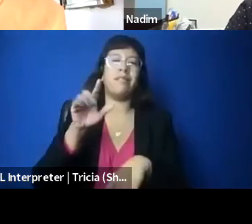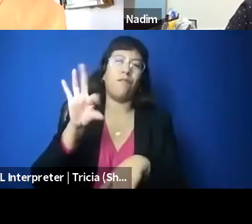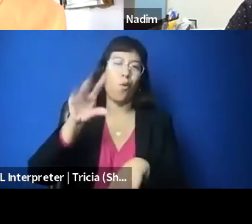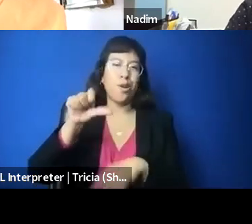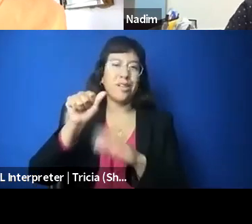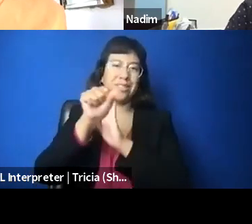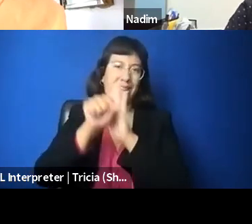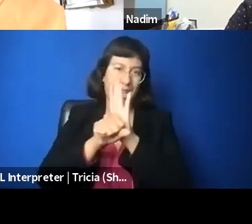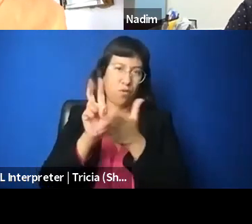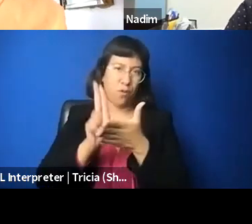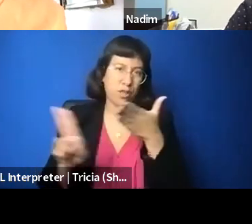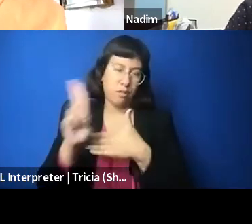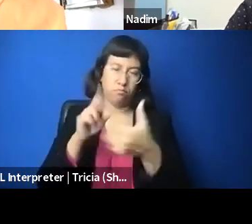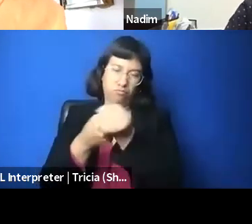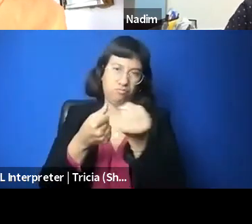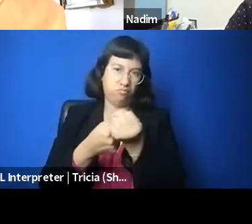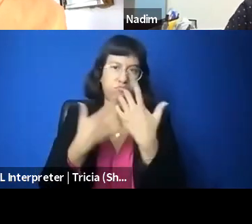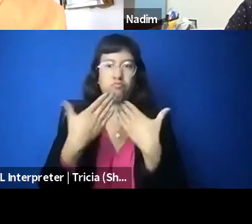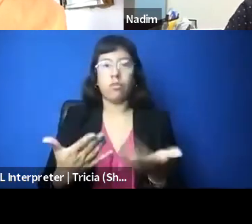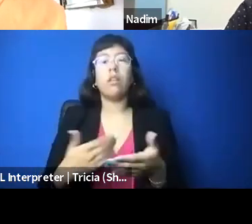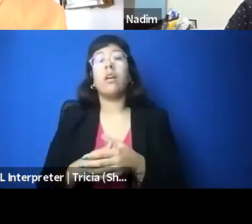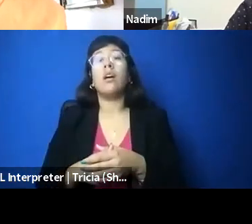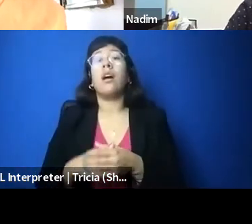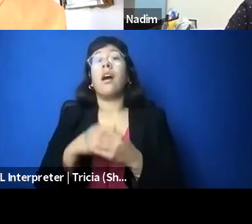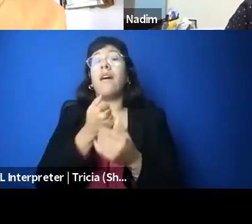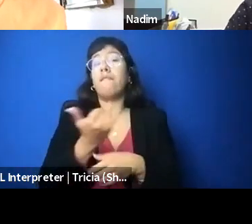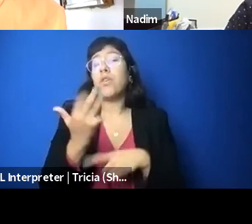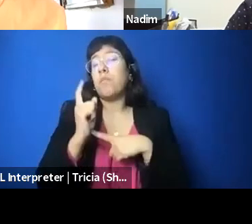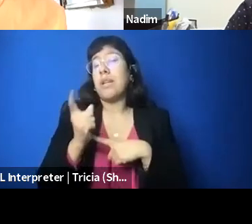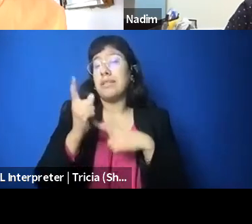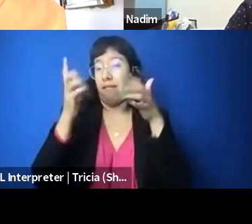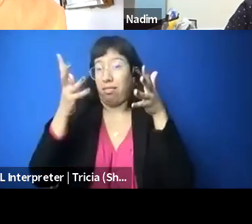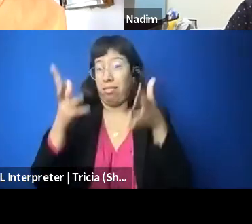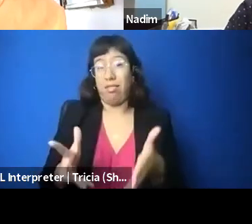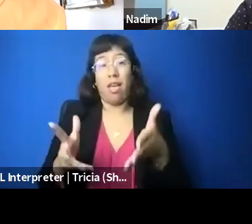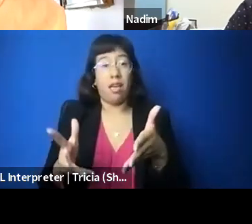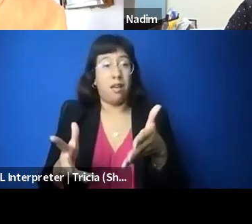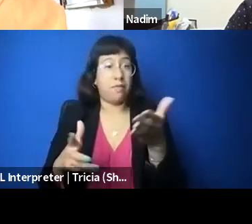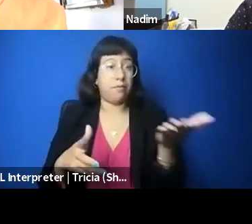So, we have just a couple of minutes left. I'm wondering if our panelists want to address anything